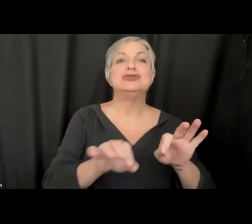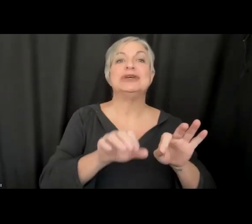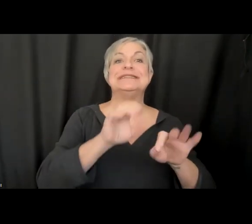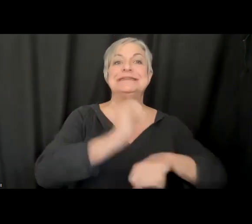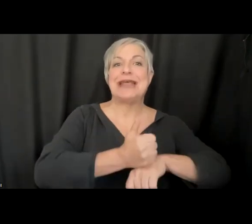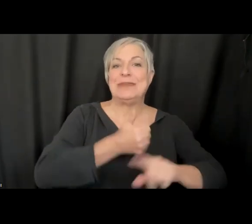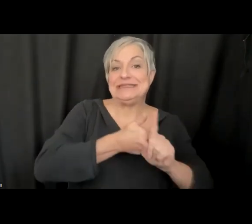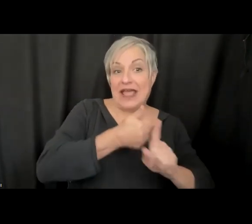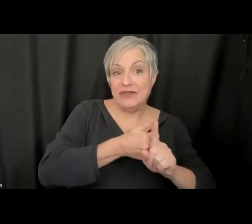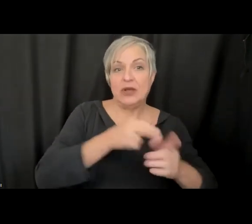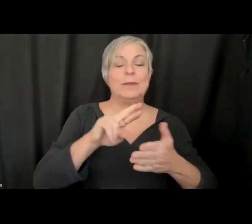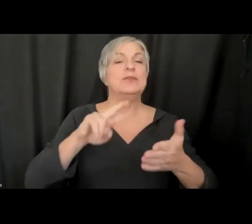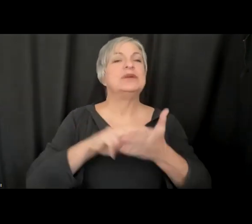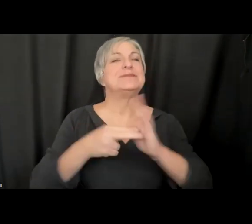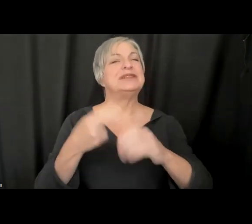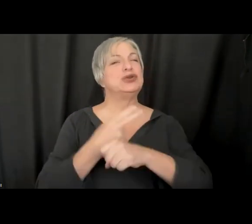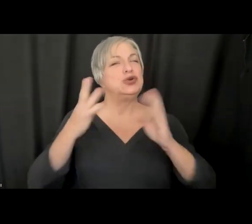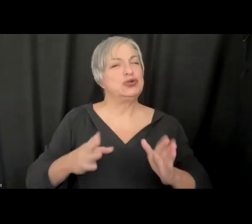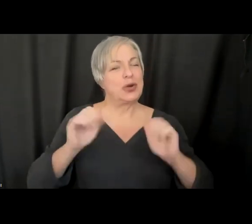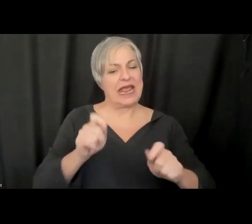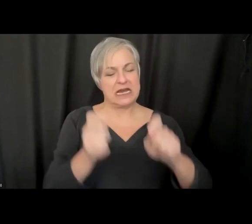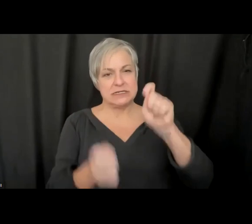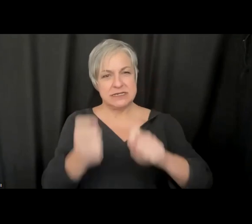to control those settings themselves, versus having it